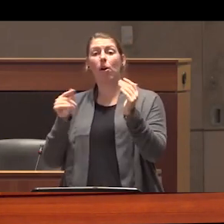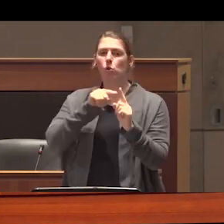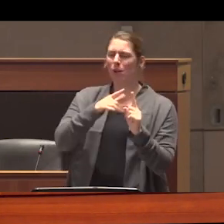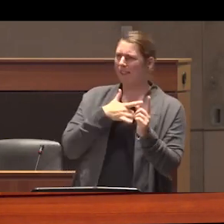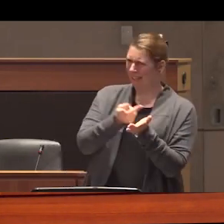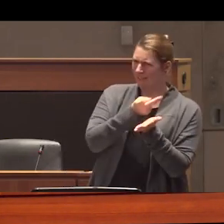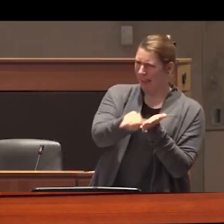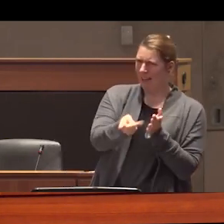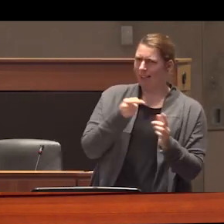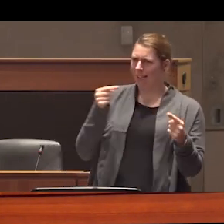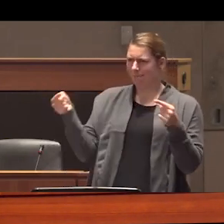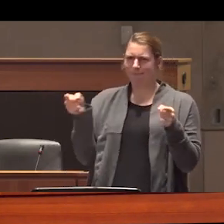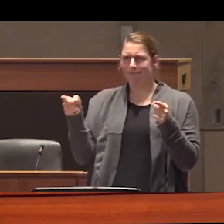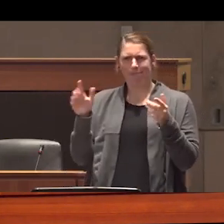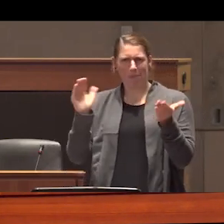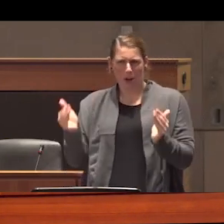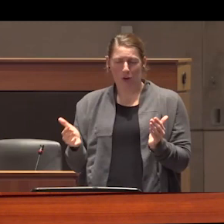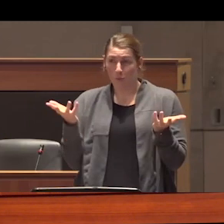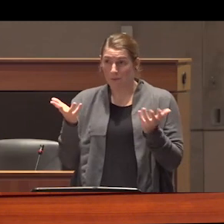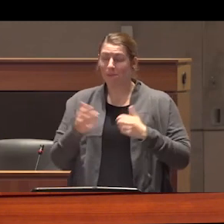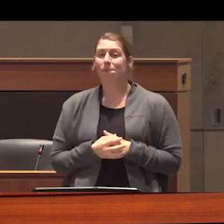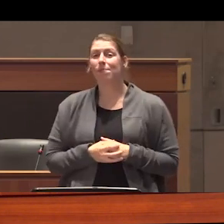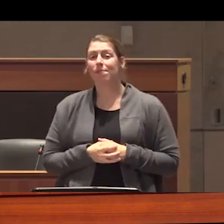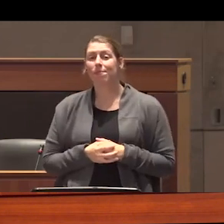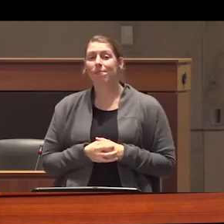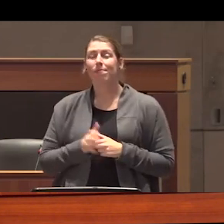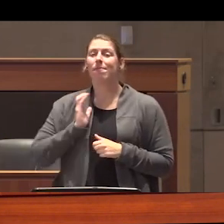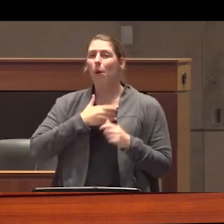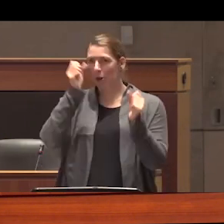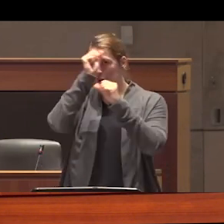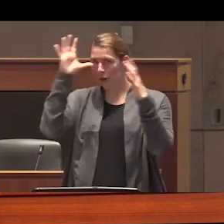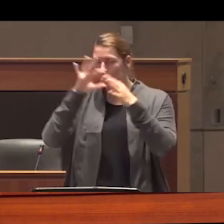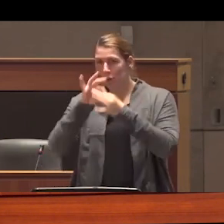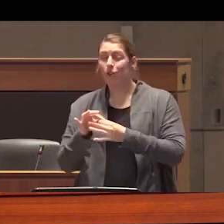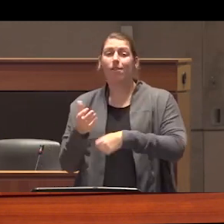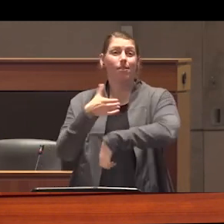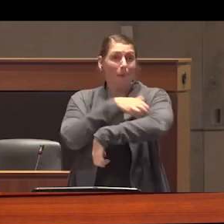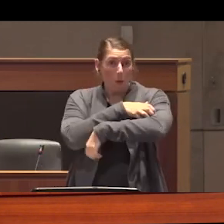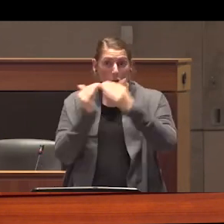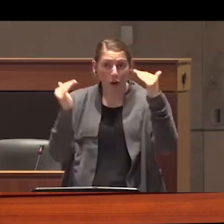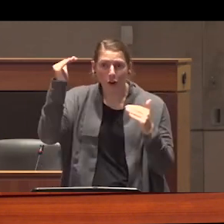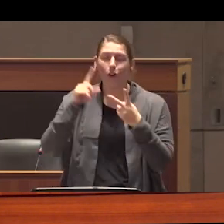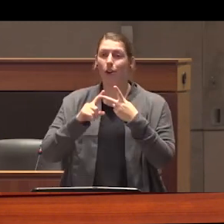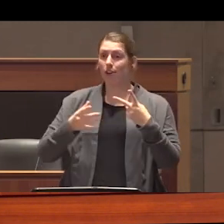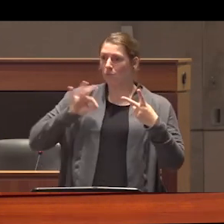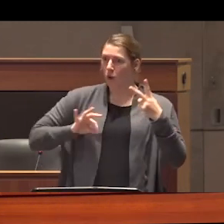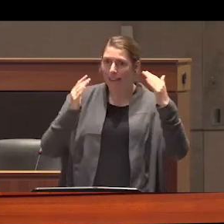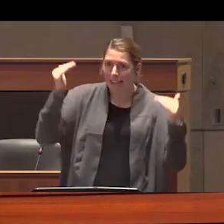failure are the lenses through which we understand power profit and ultimately the function of the